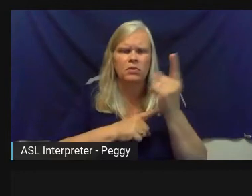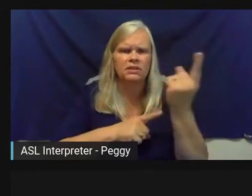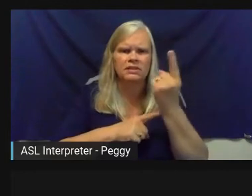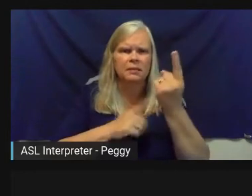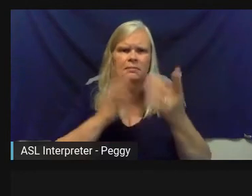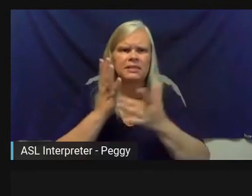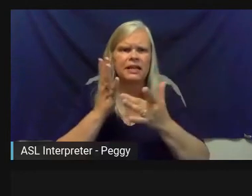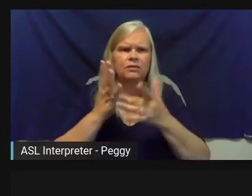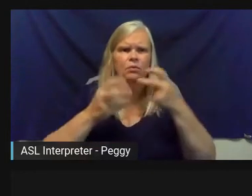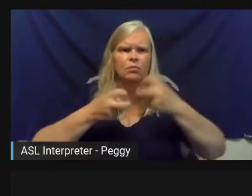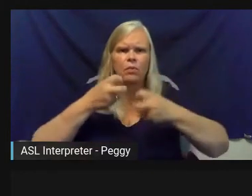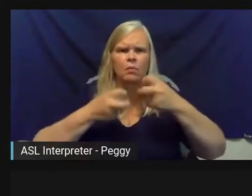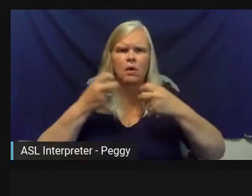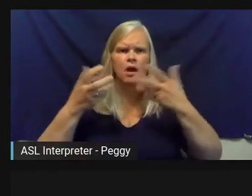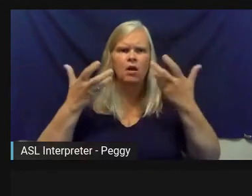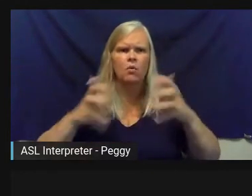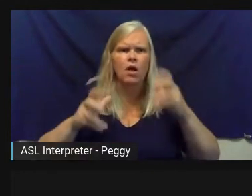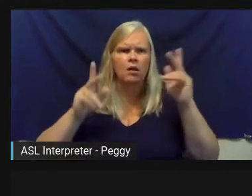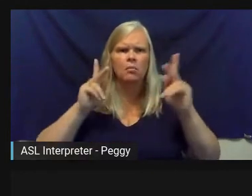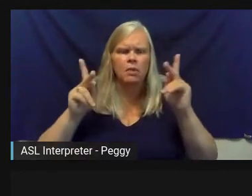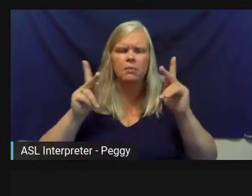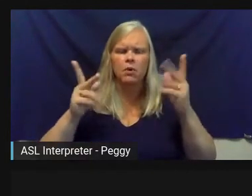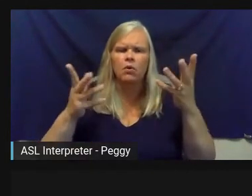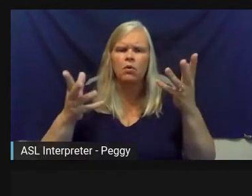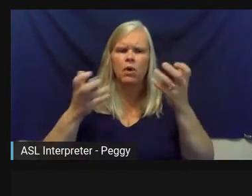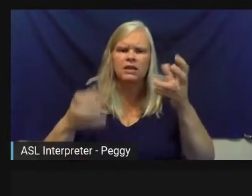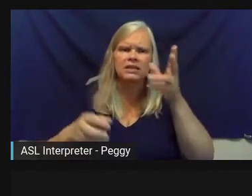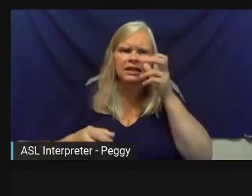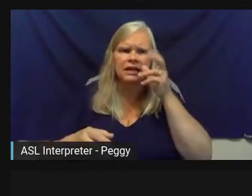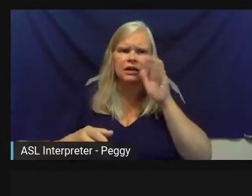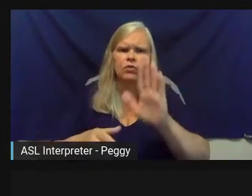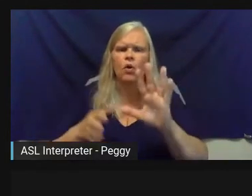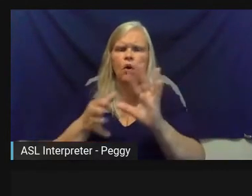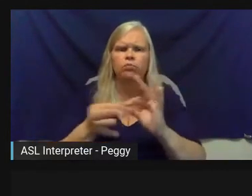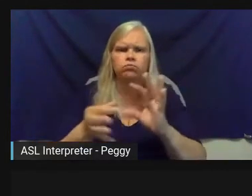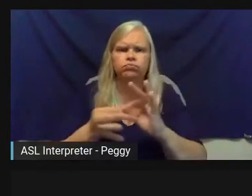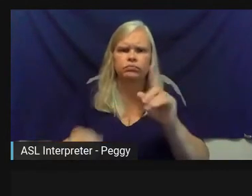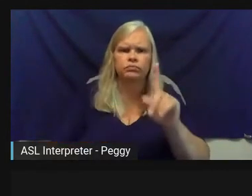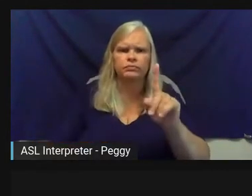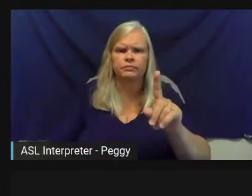I don't want folks to not be able to hear what you're presenting.